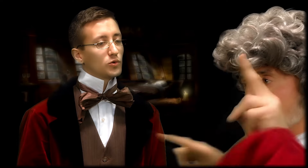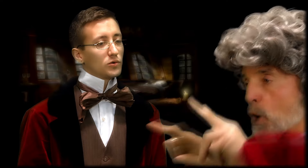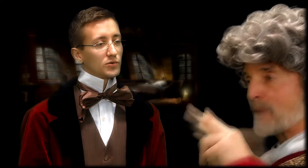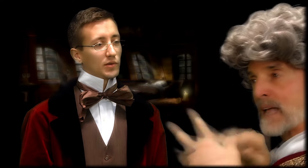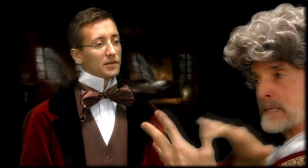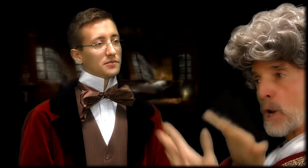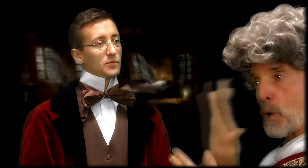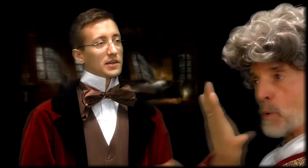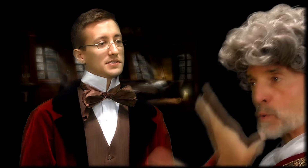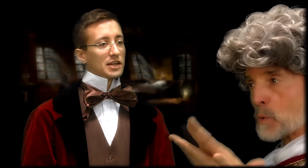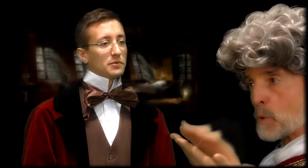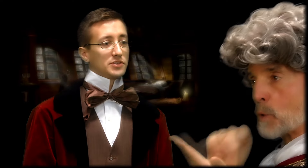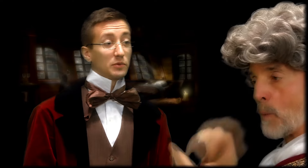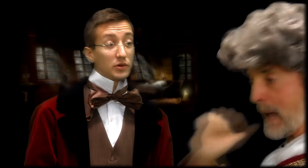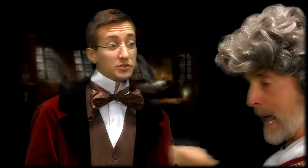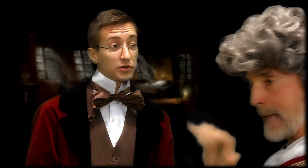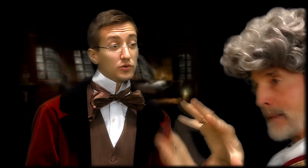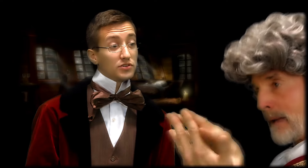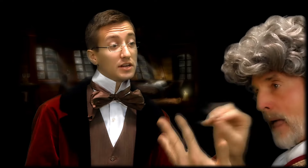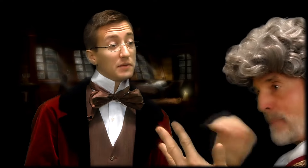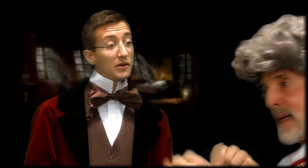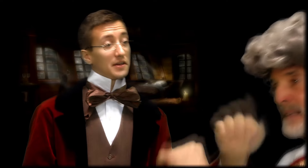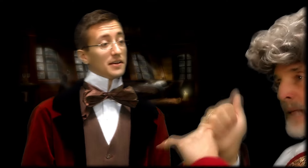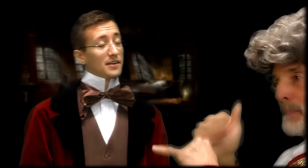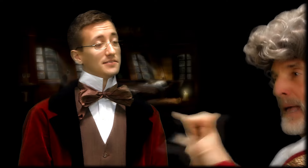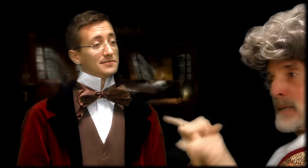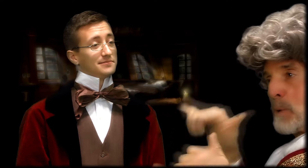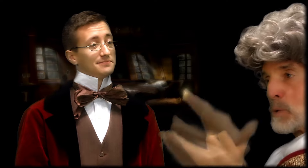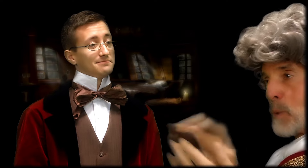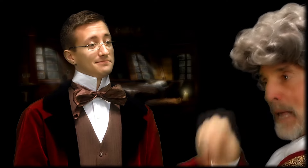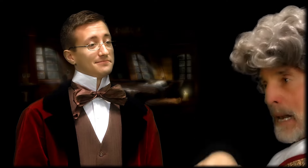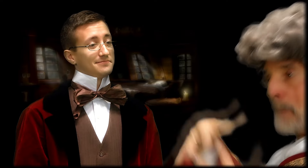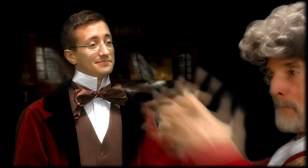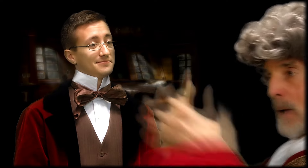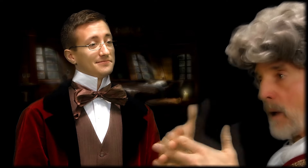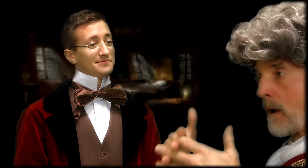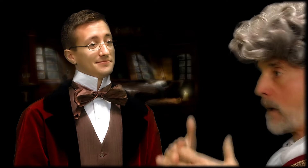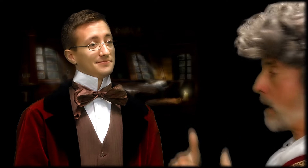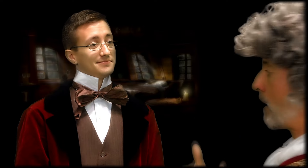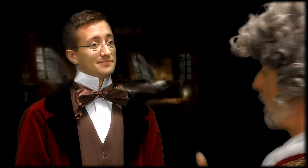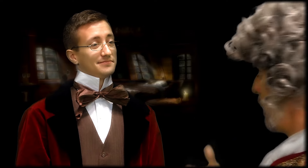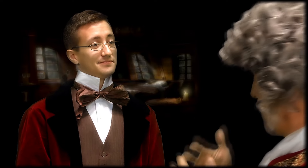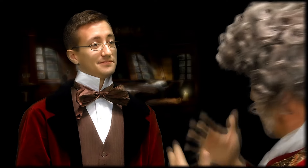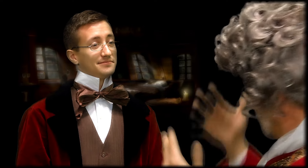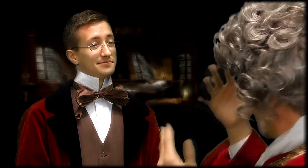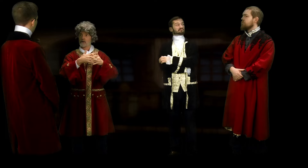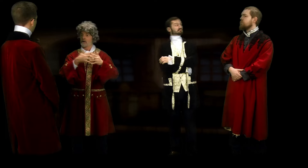so that we can set up a similar institution in America.